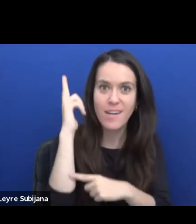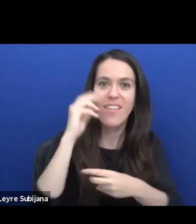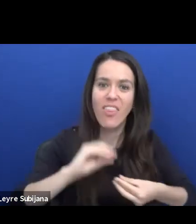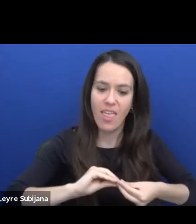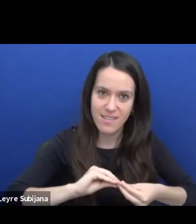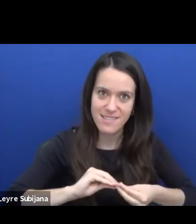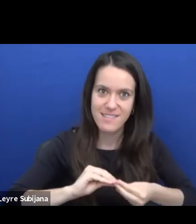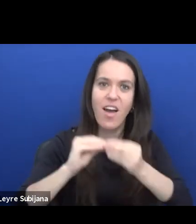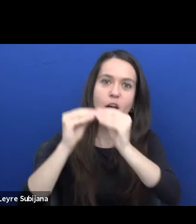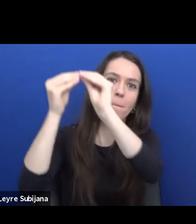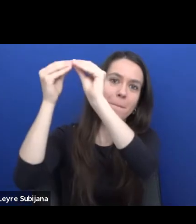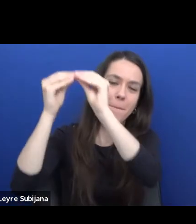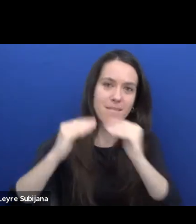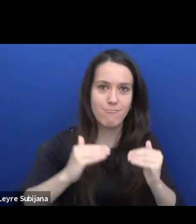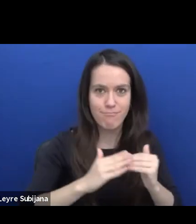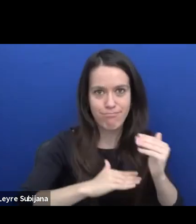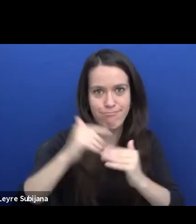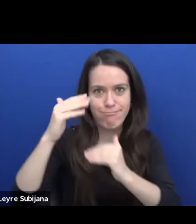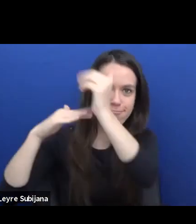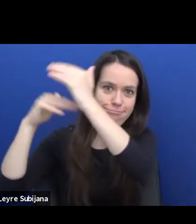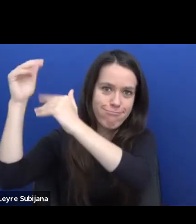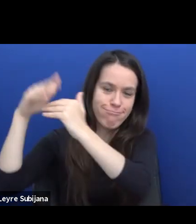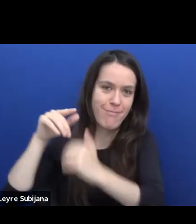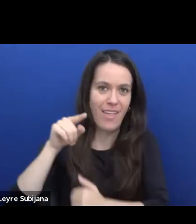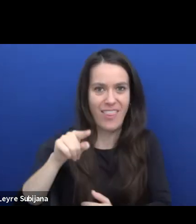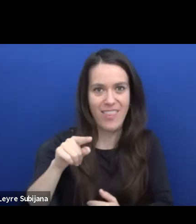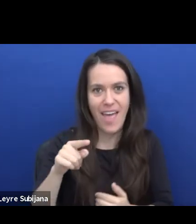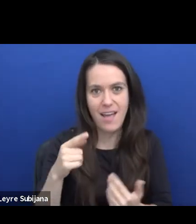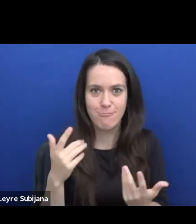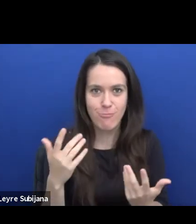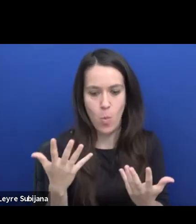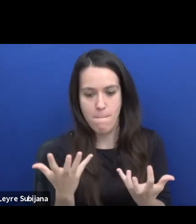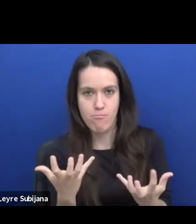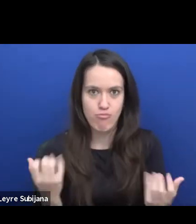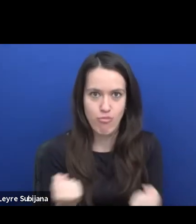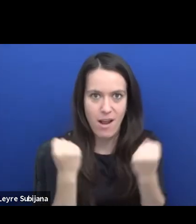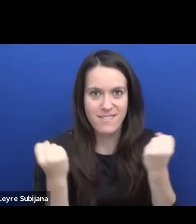This is kind of hands on advice